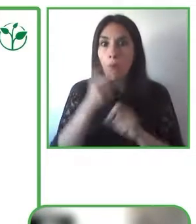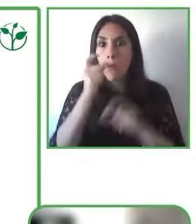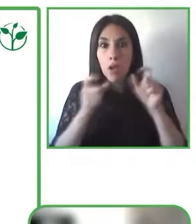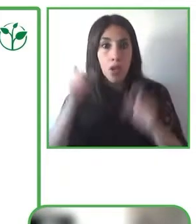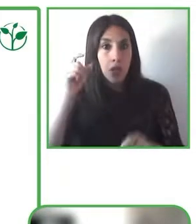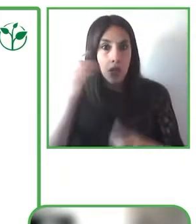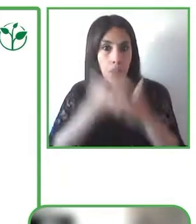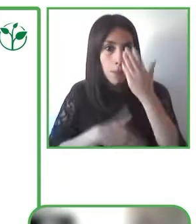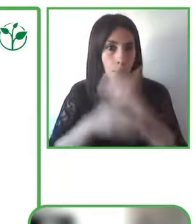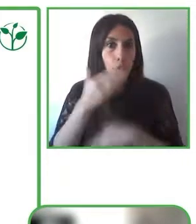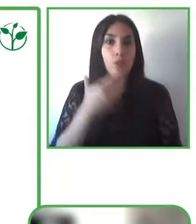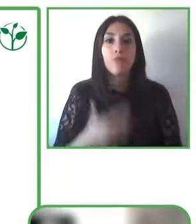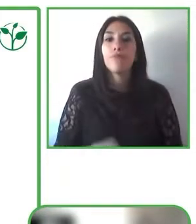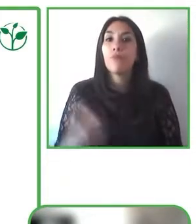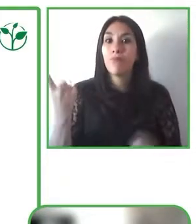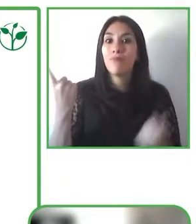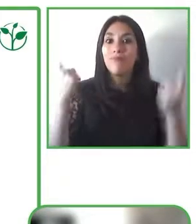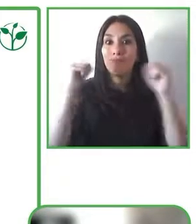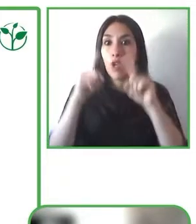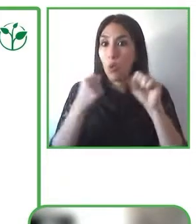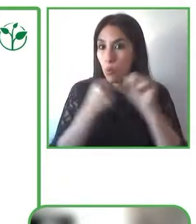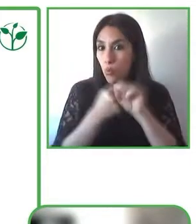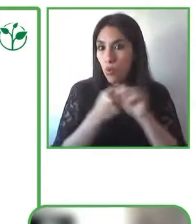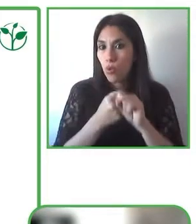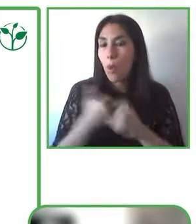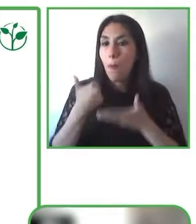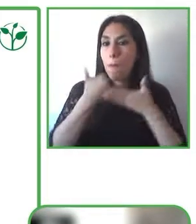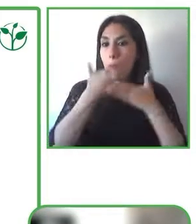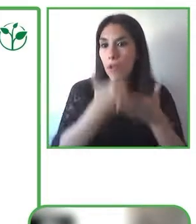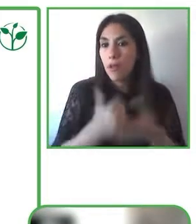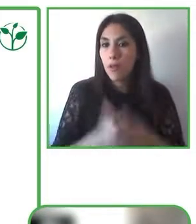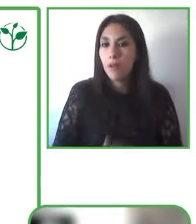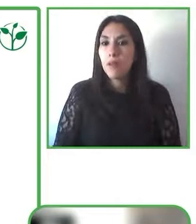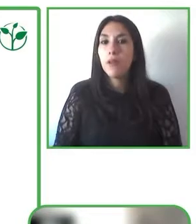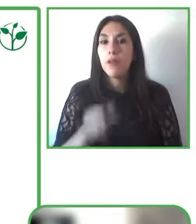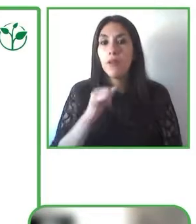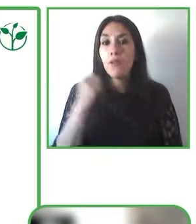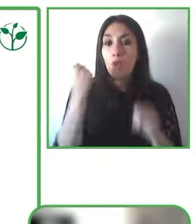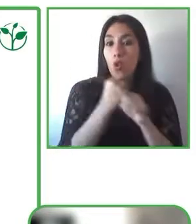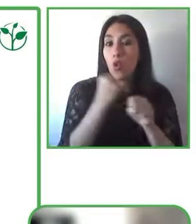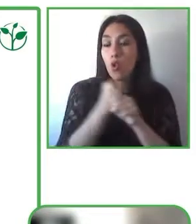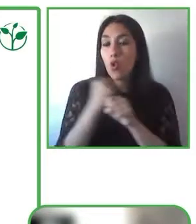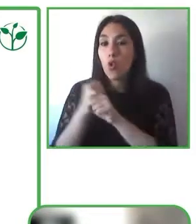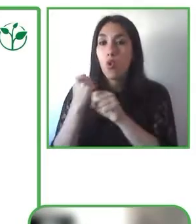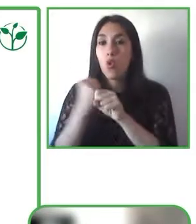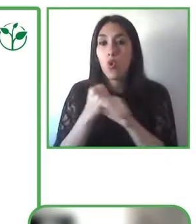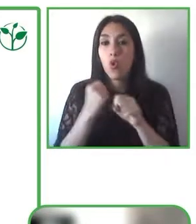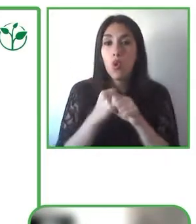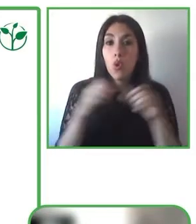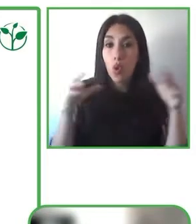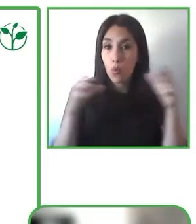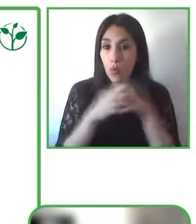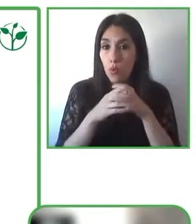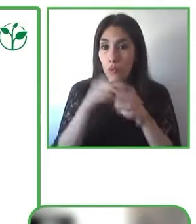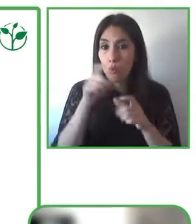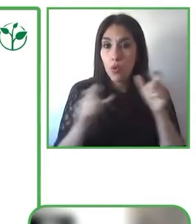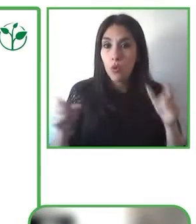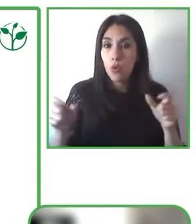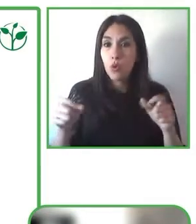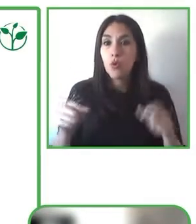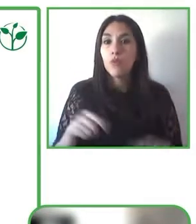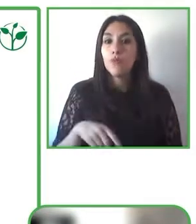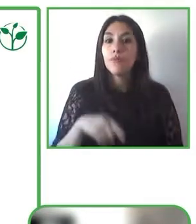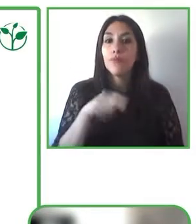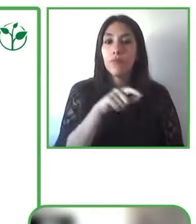that represent people with particular needs can also use GARI as with governments and regulators,